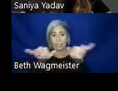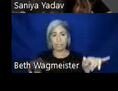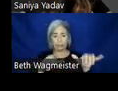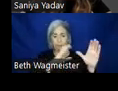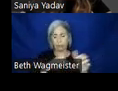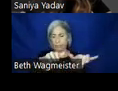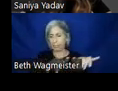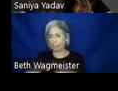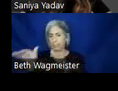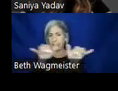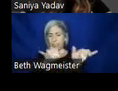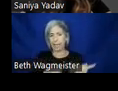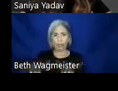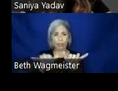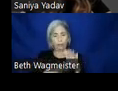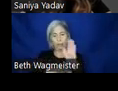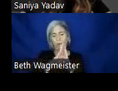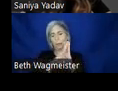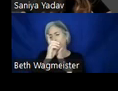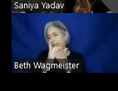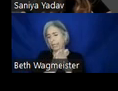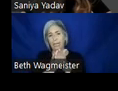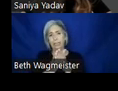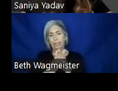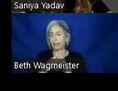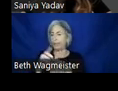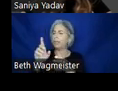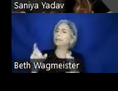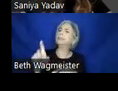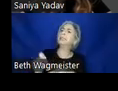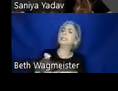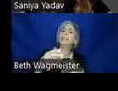for development and design that introduces the need to recreate the same components over and